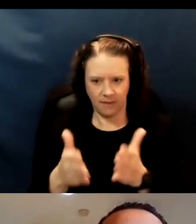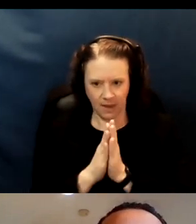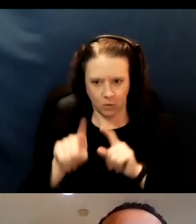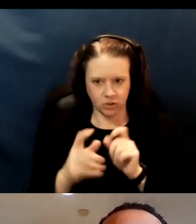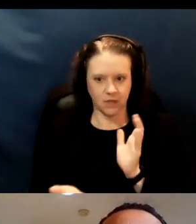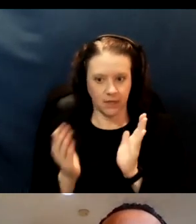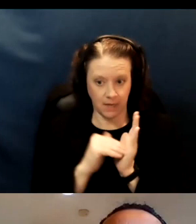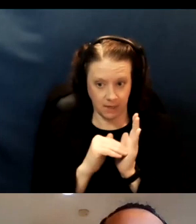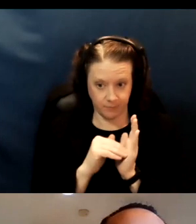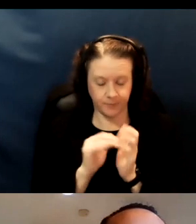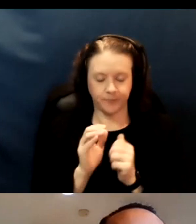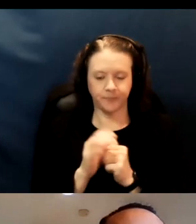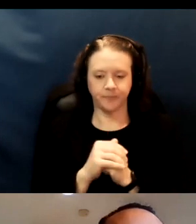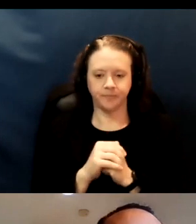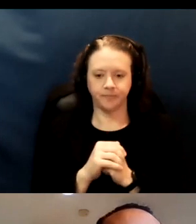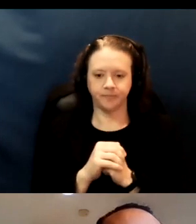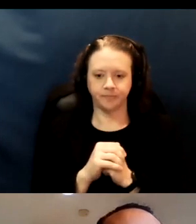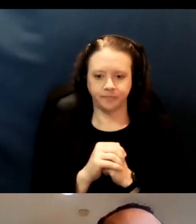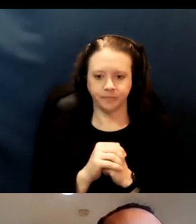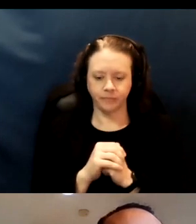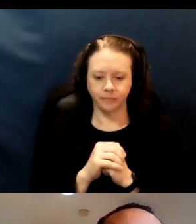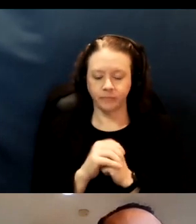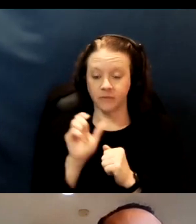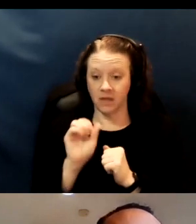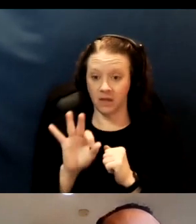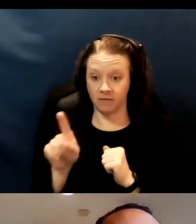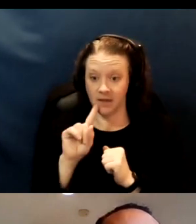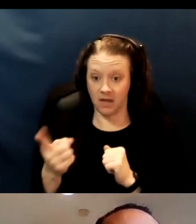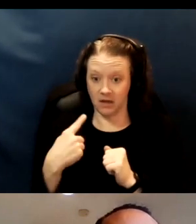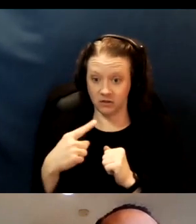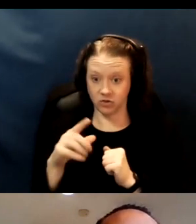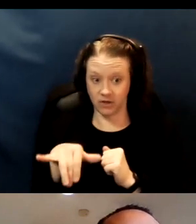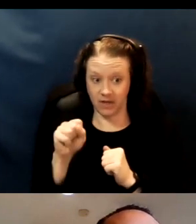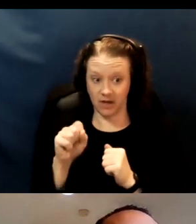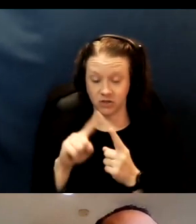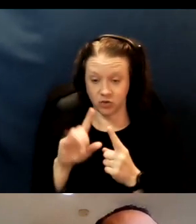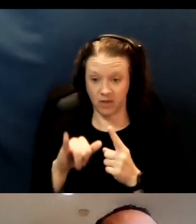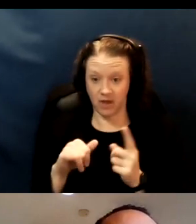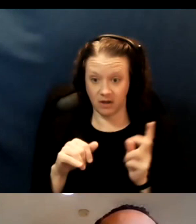And if they answer yes to this question a second time, then they are eligible